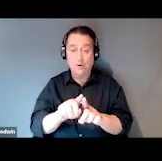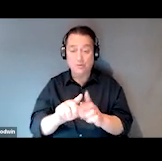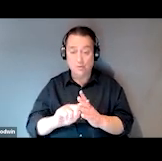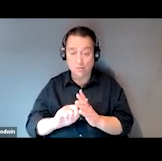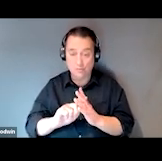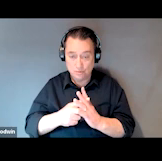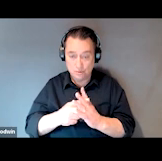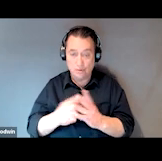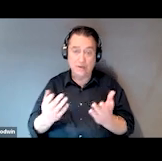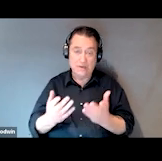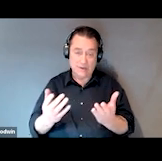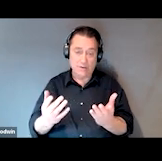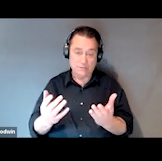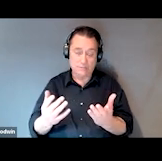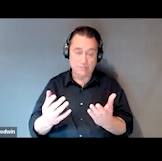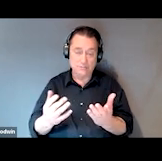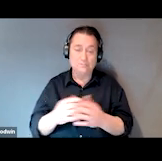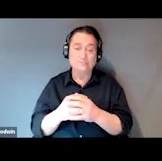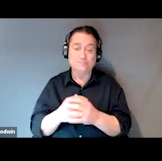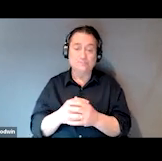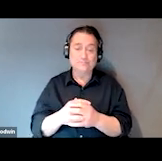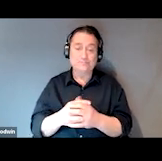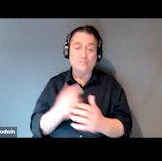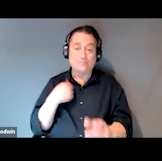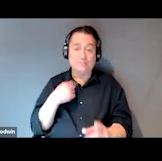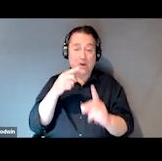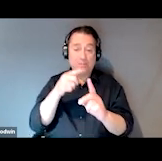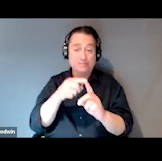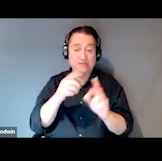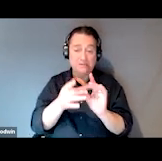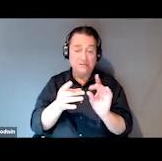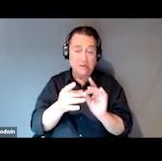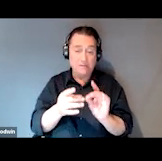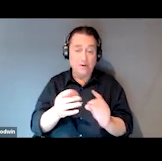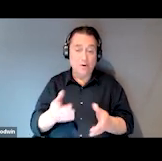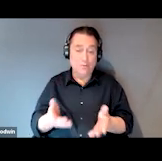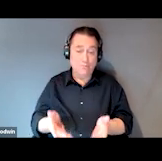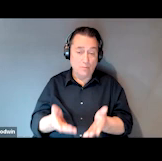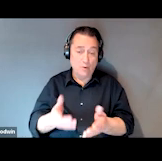here at Outreach Community Health Center. Our mission statement is to promote health and wellness